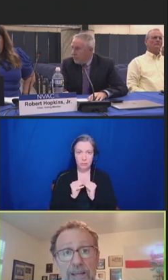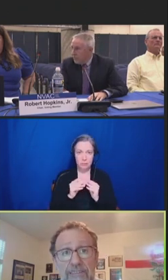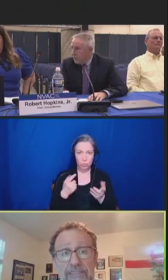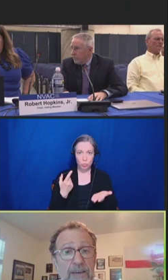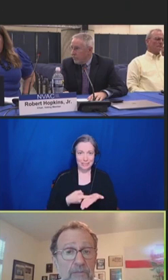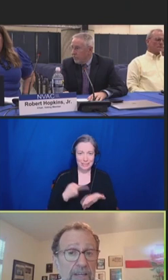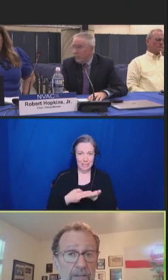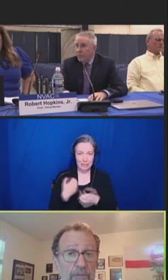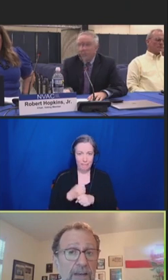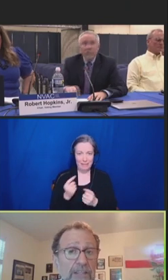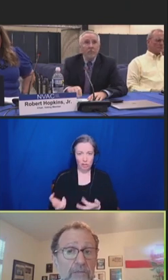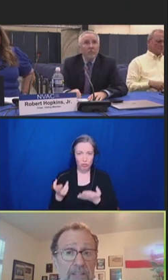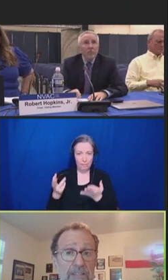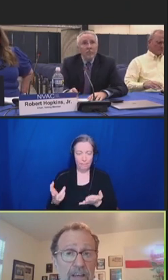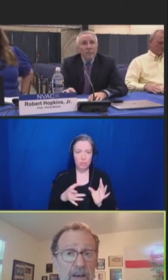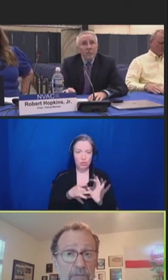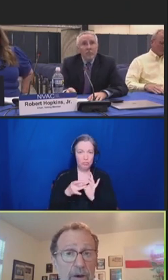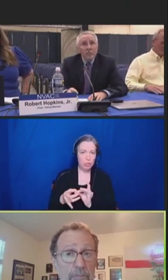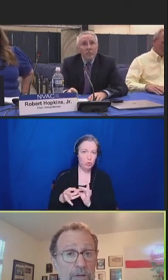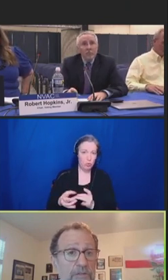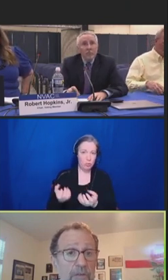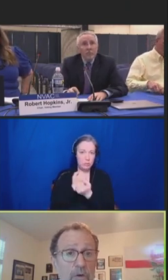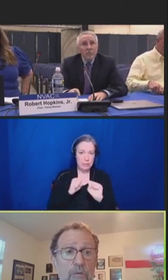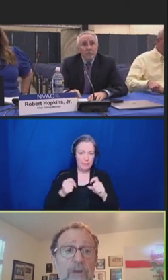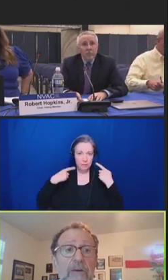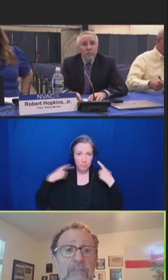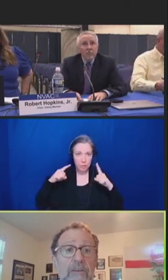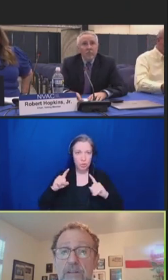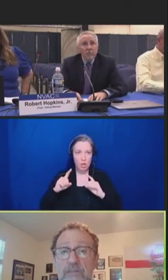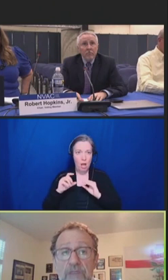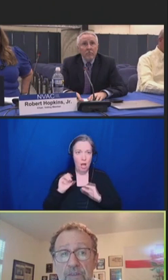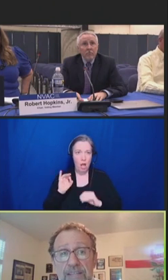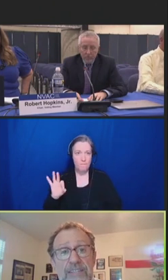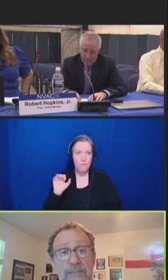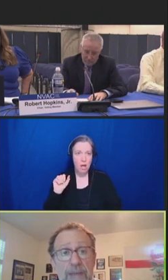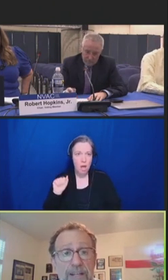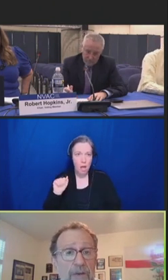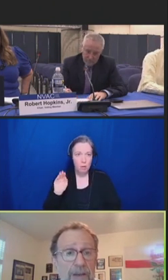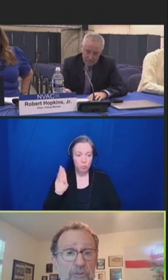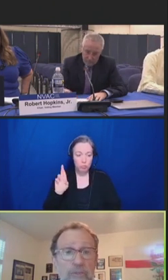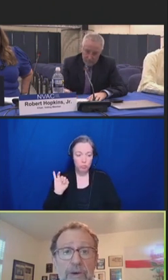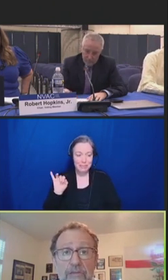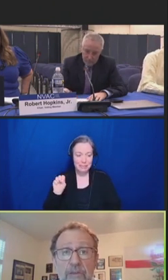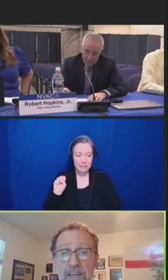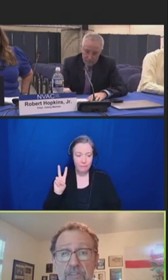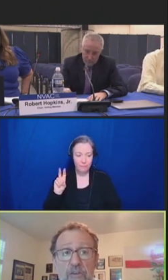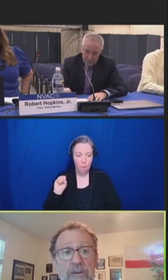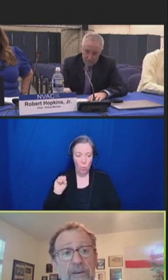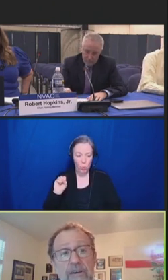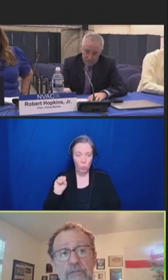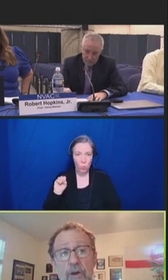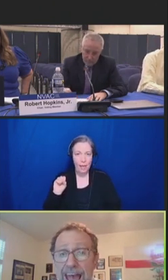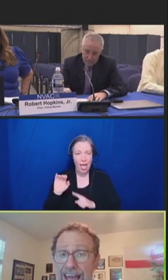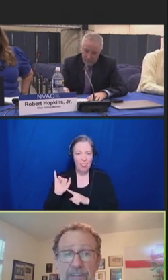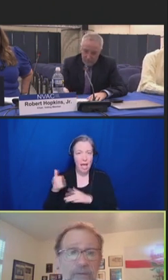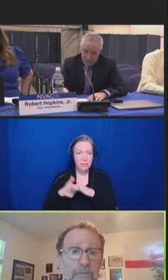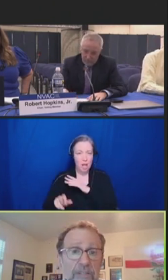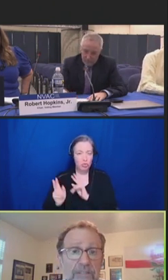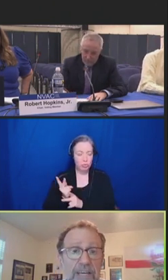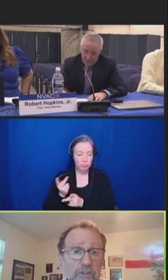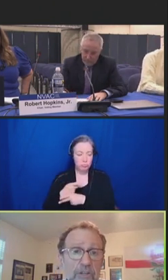the safety and effectiveness of Abrysvo, the RSV vaccine manufactured by Pfizer for active